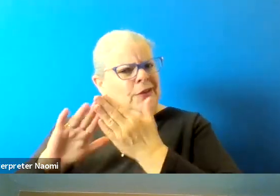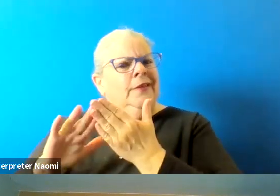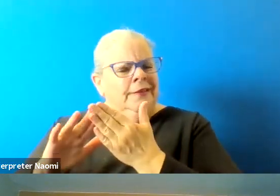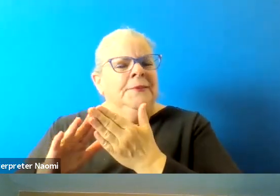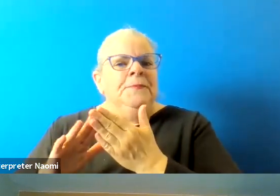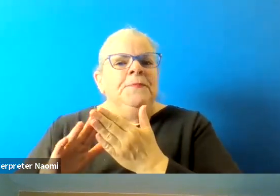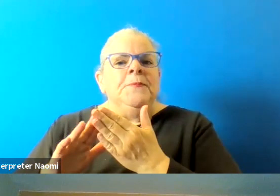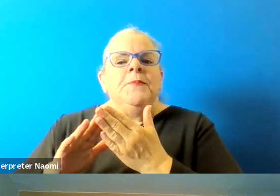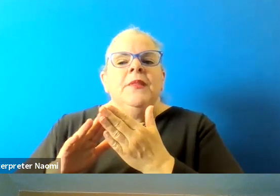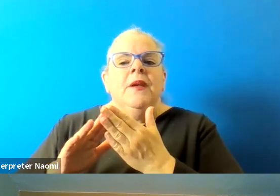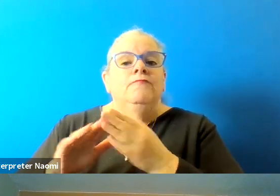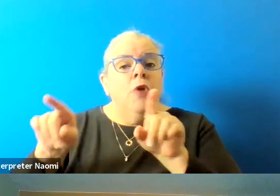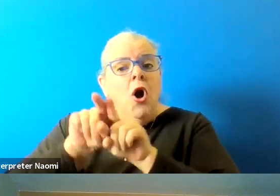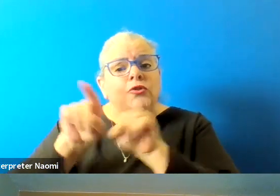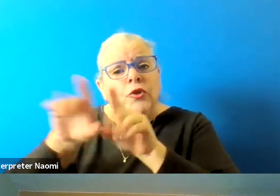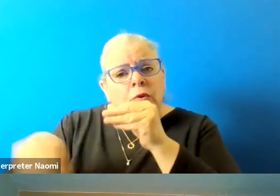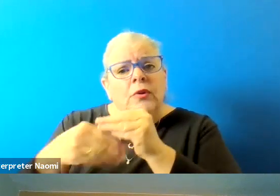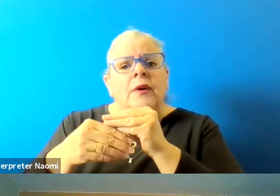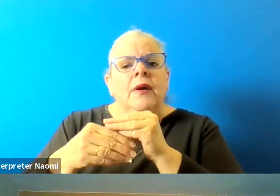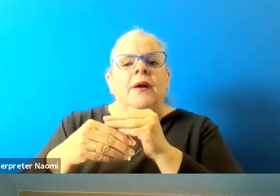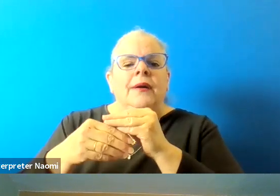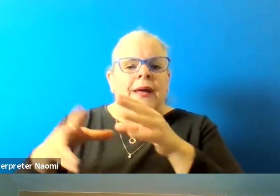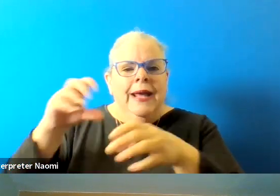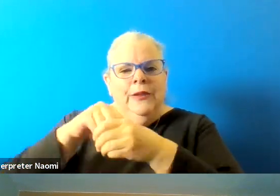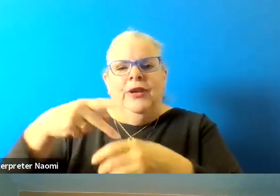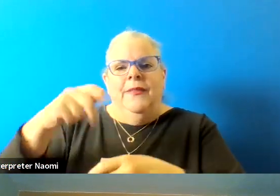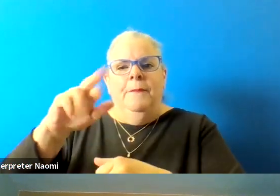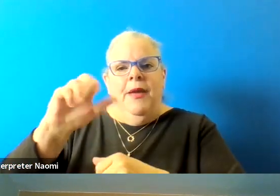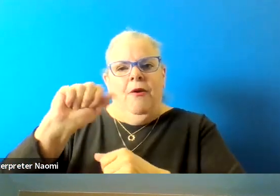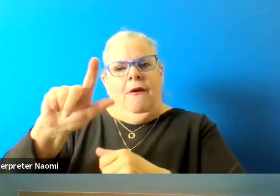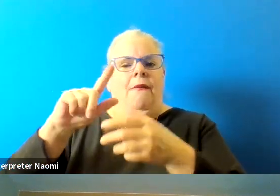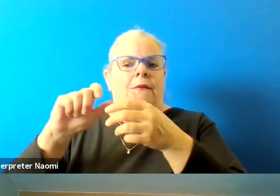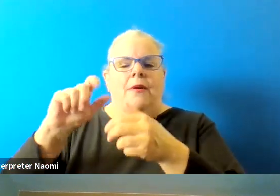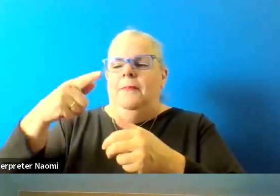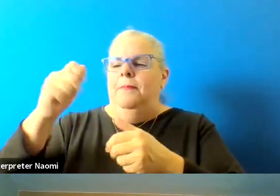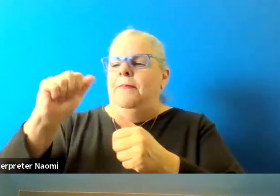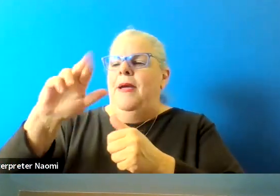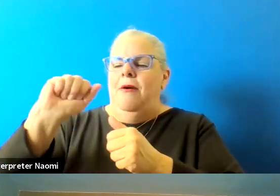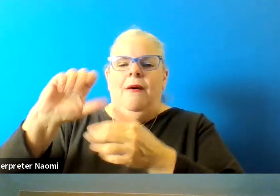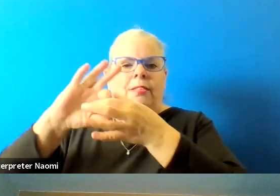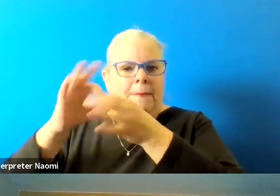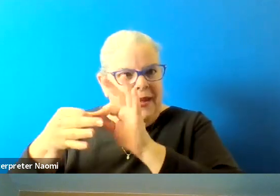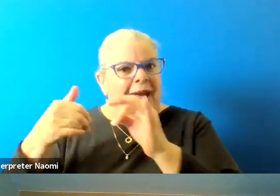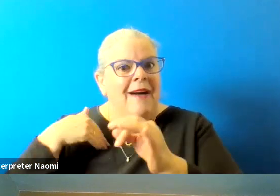And furthermore, being part of the Paralympic and having such a large disabled veteran presence as well.